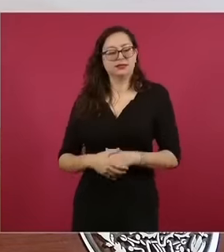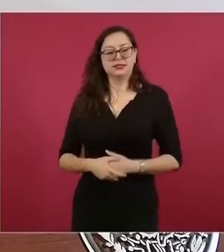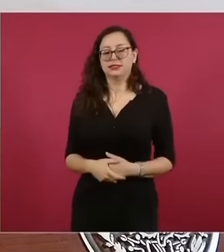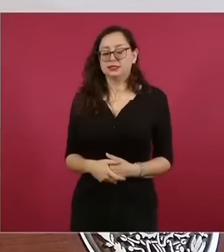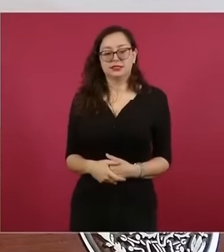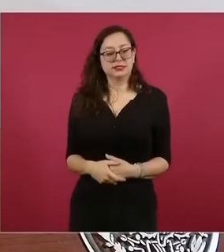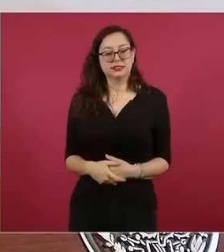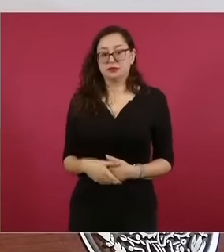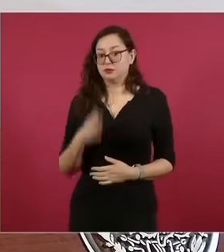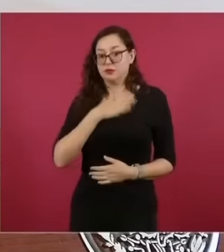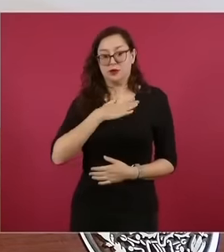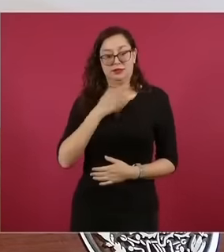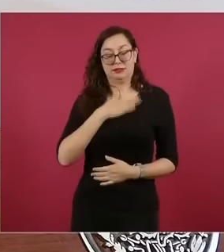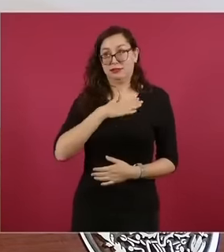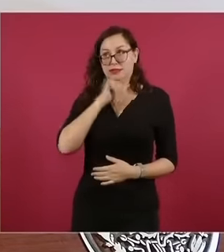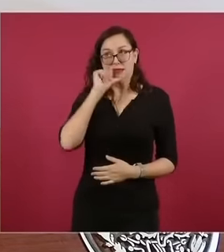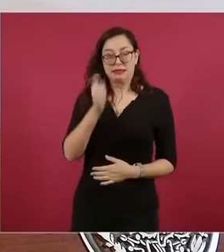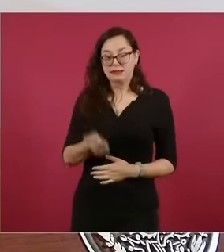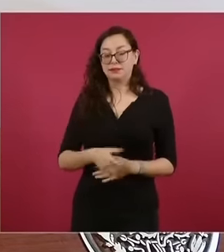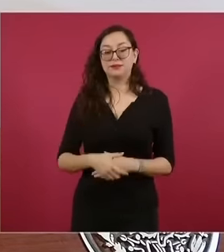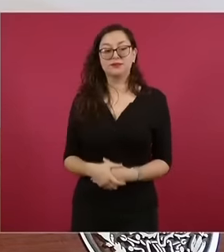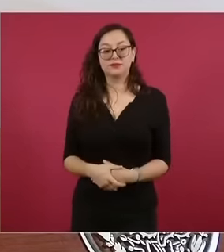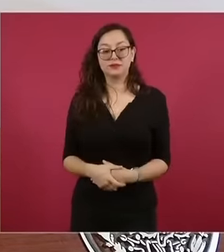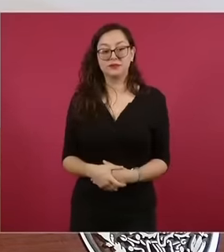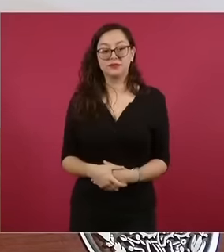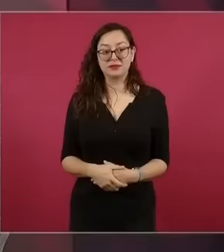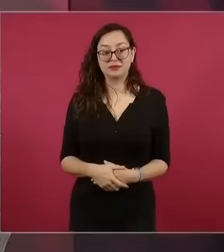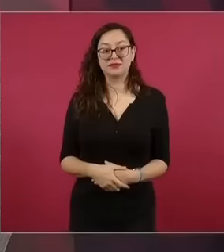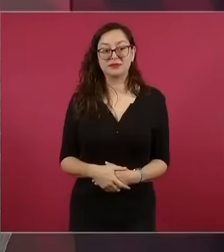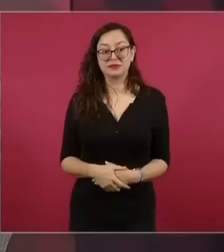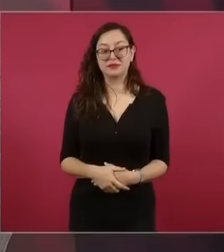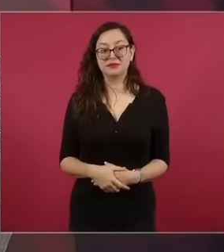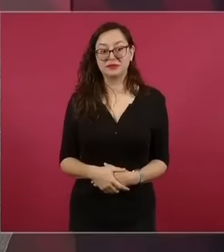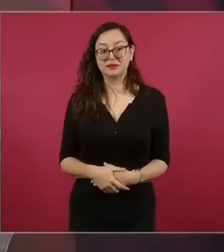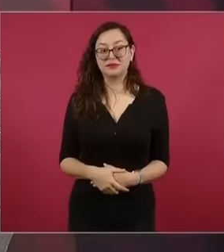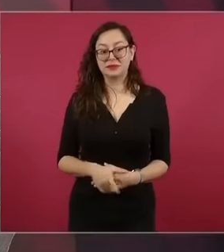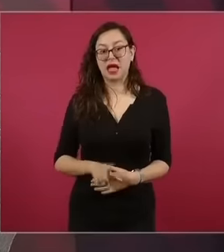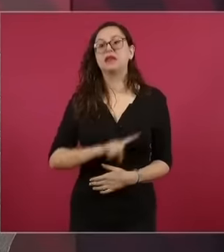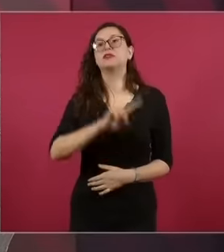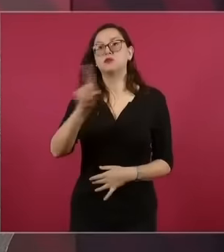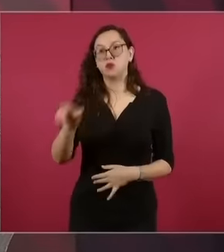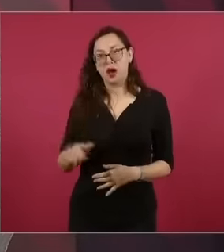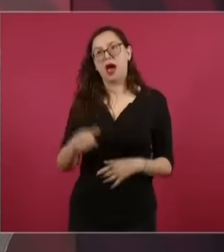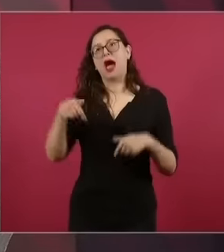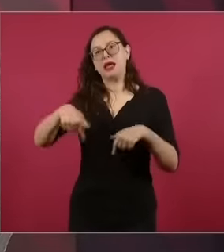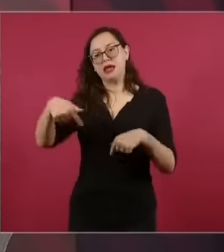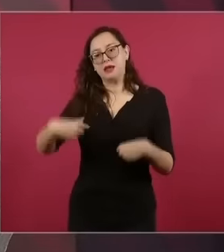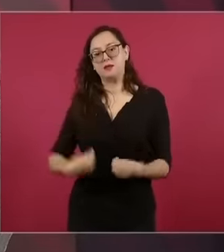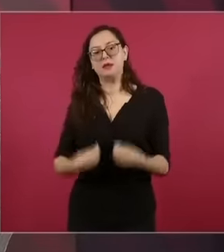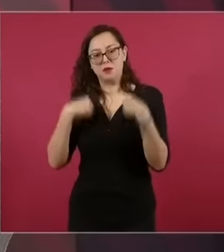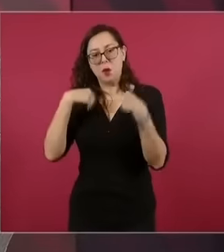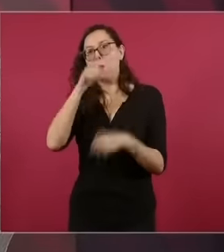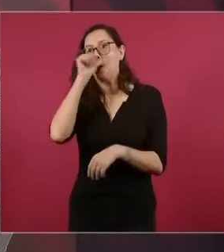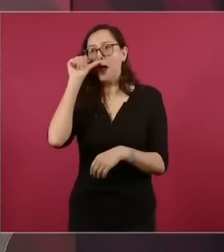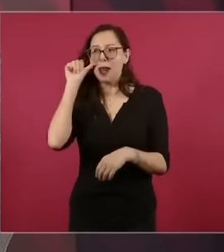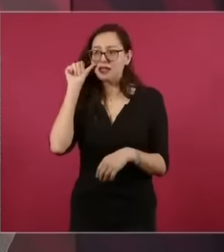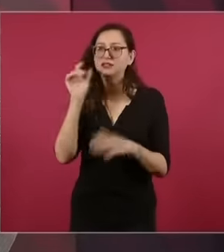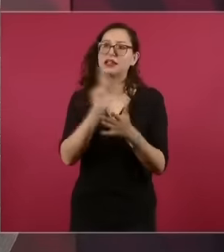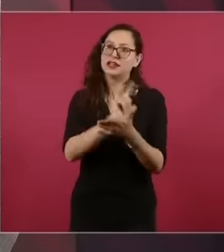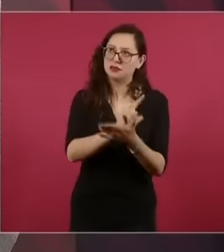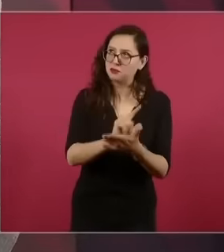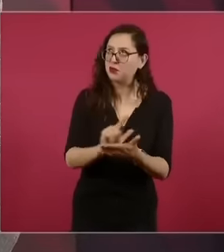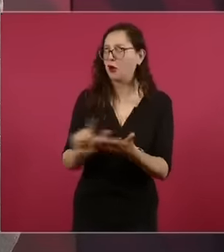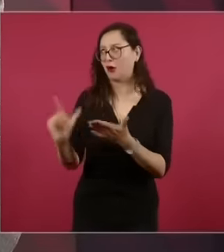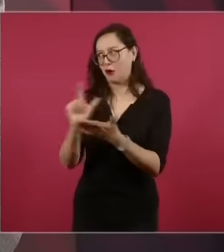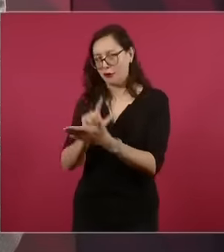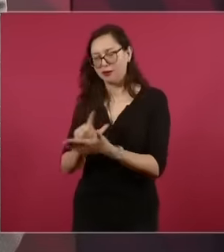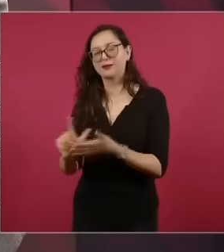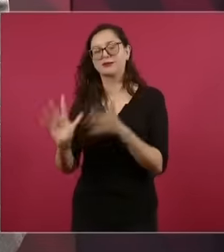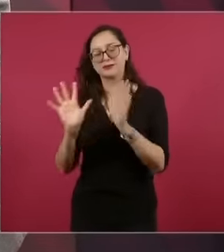good at all, the Palace was purified a lot because President Juárez also lived and died here